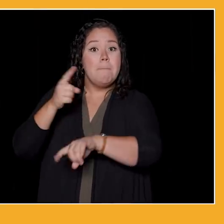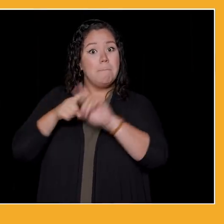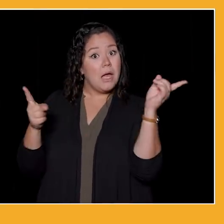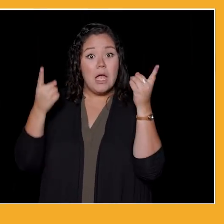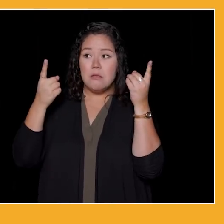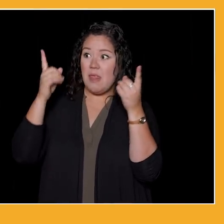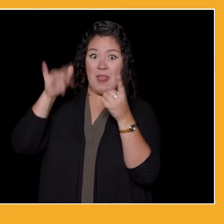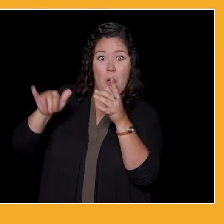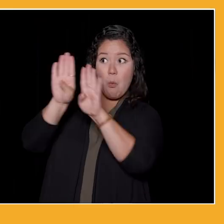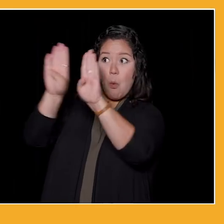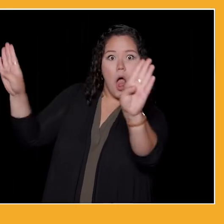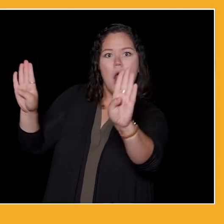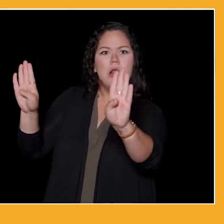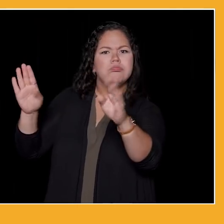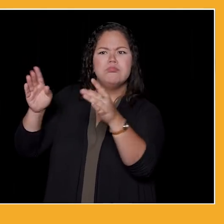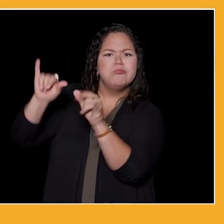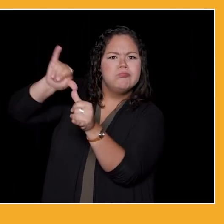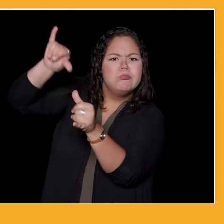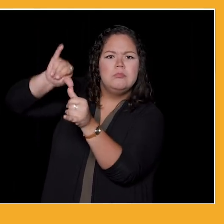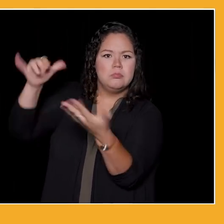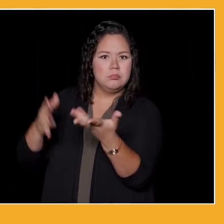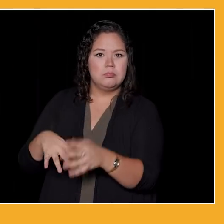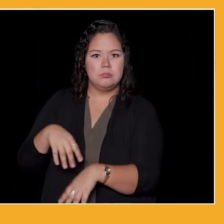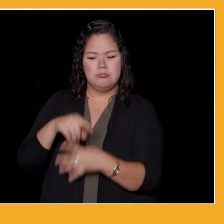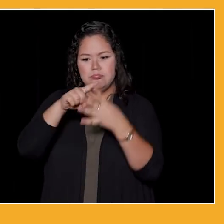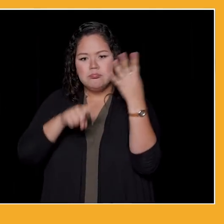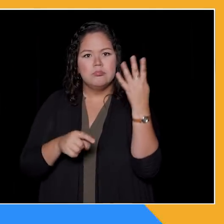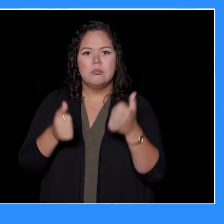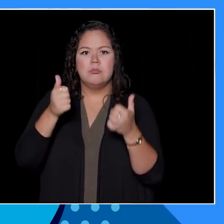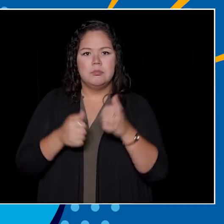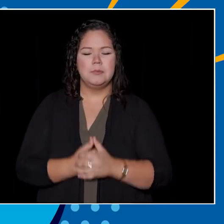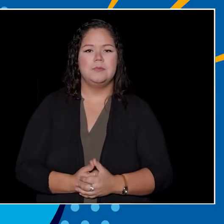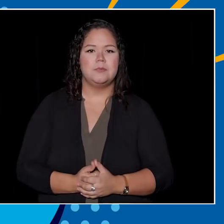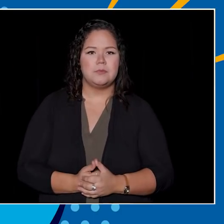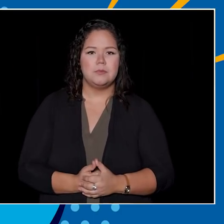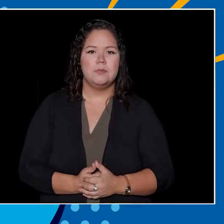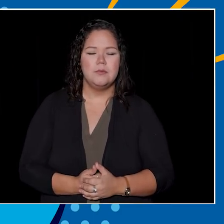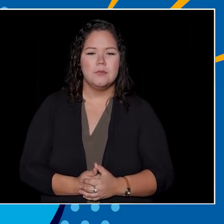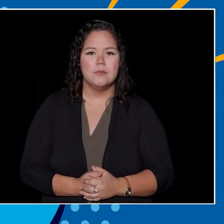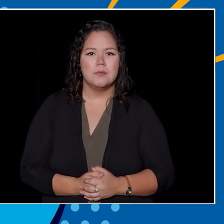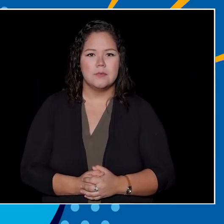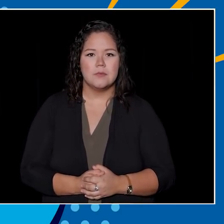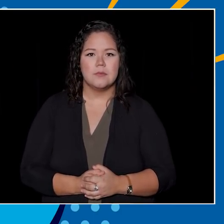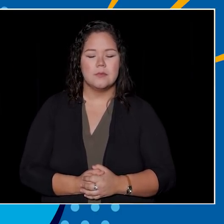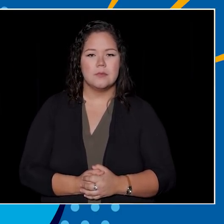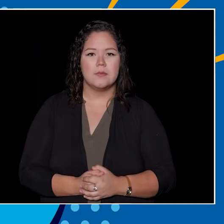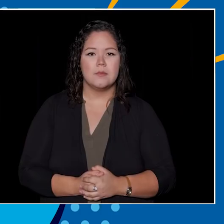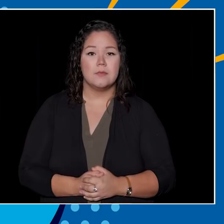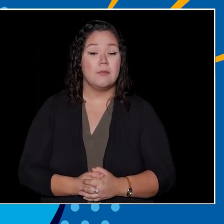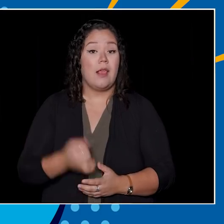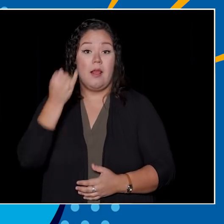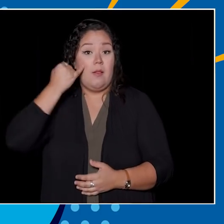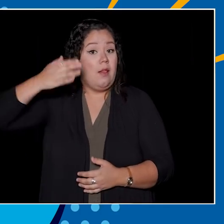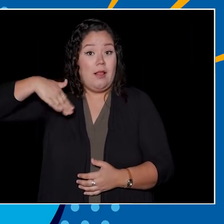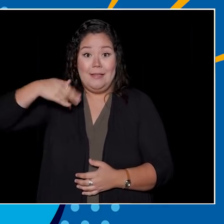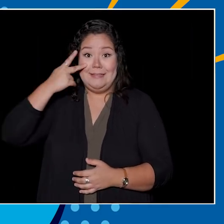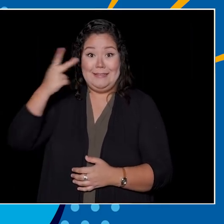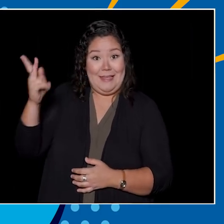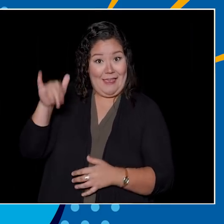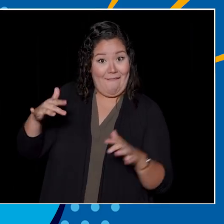or D, 14 feet? If you haven't seen it, Storm The Wall is a triathlon with a twist. You swim and sprint, bike and run, but to cross the finish line,